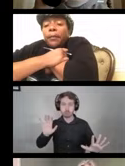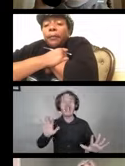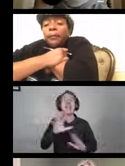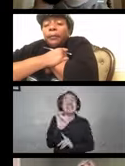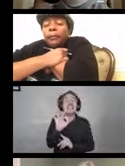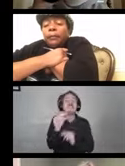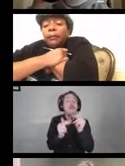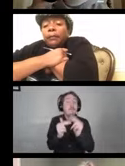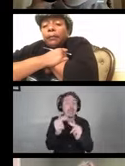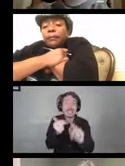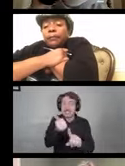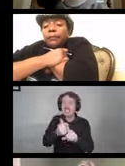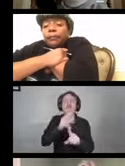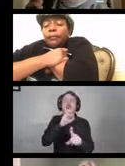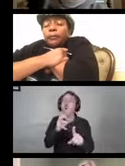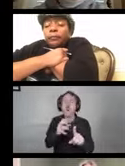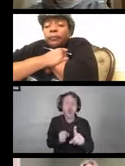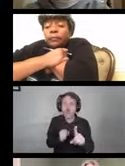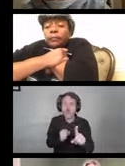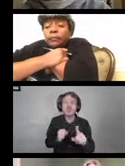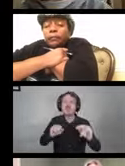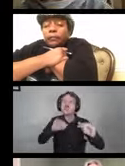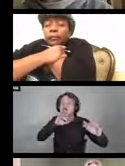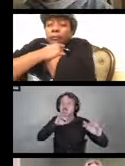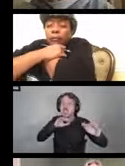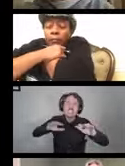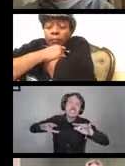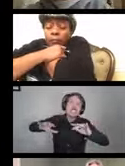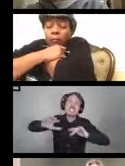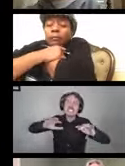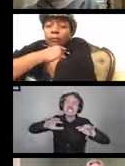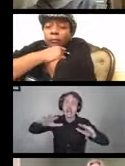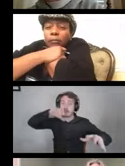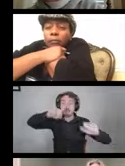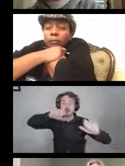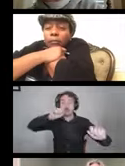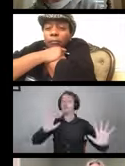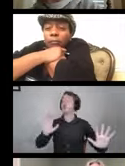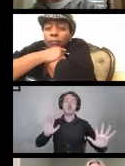So keeping things in mind when we talk about why sanitization